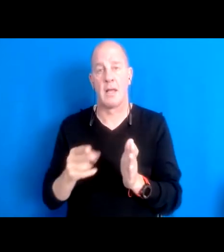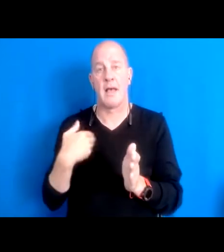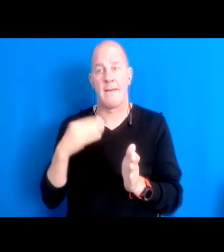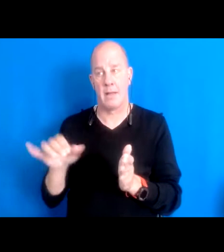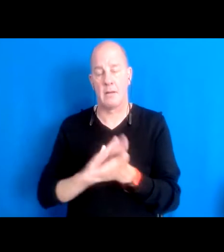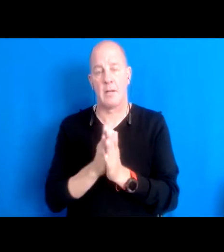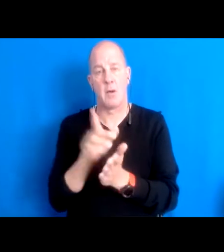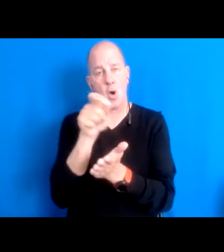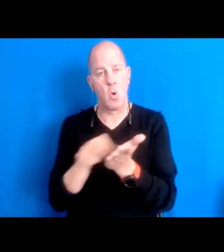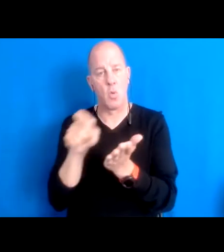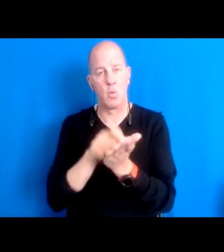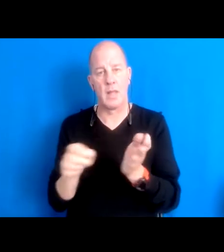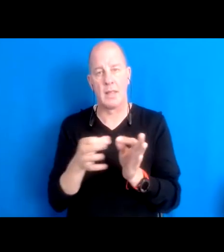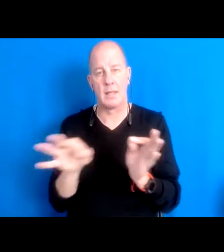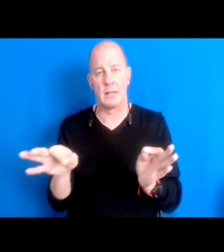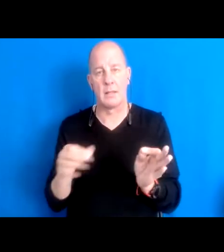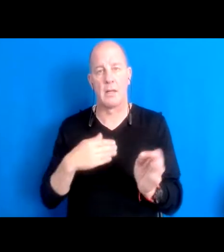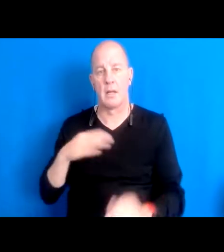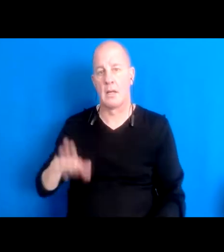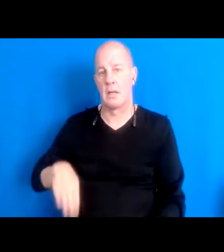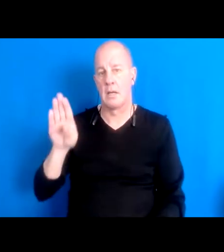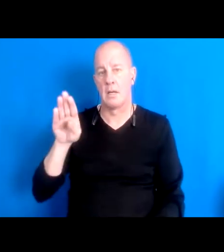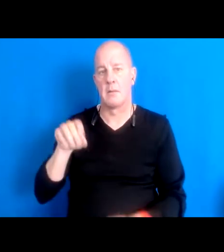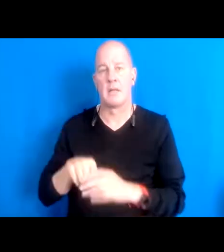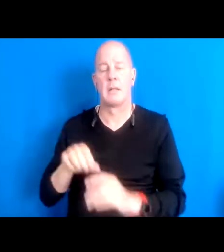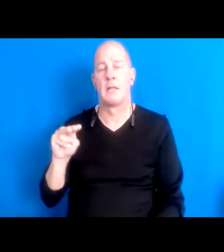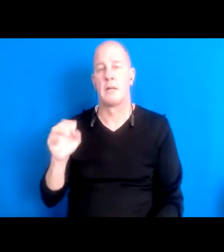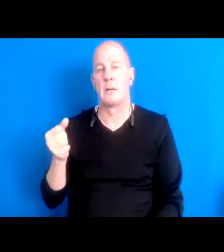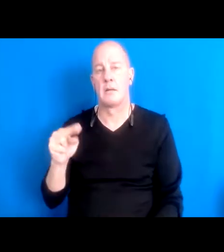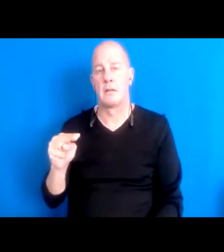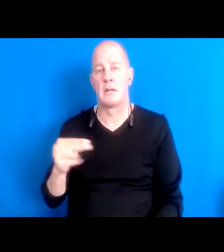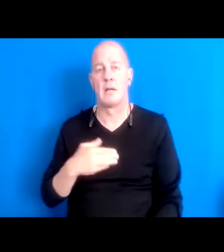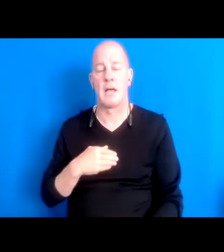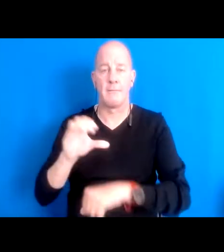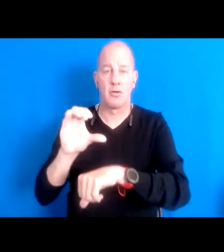And so I grew up in this mission we had church and sermon at our house every night.